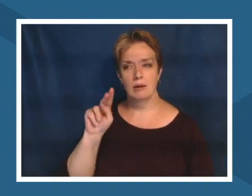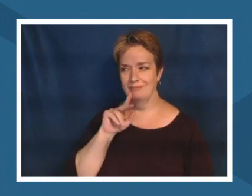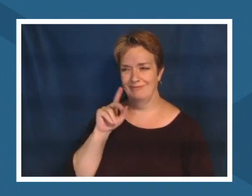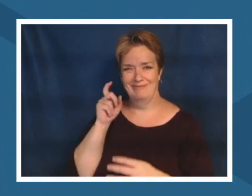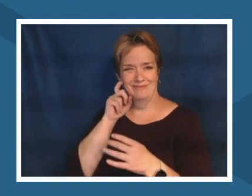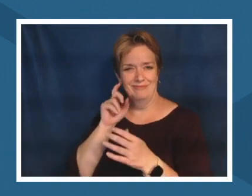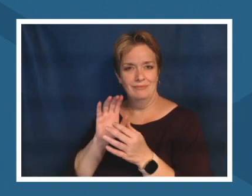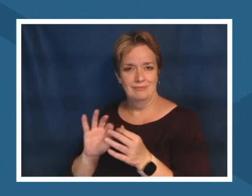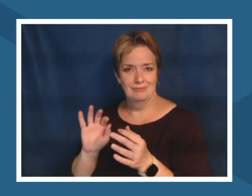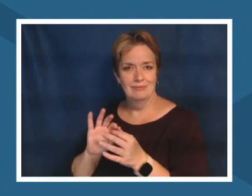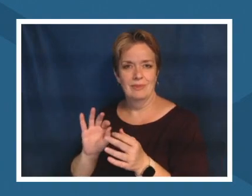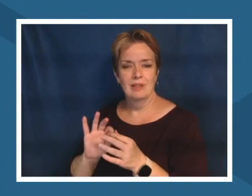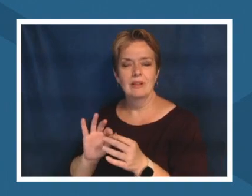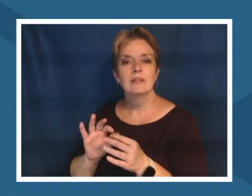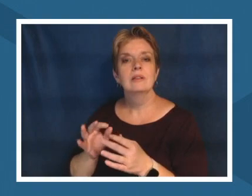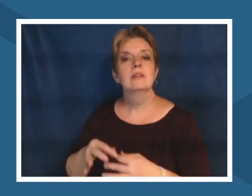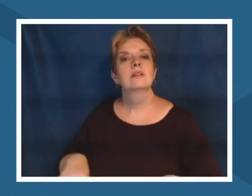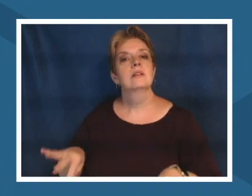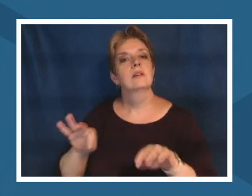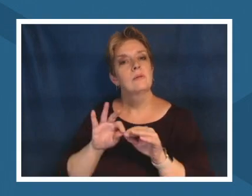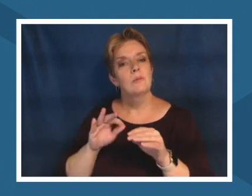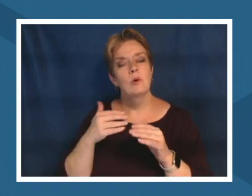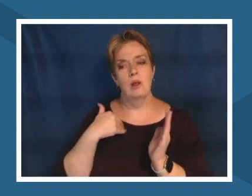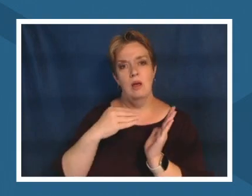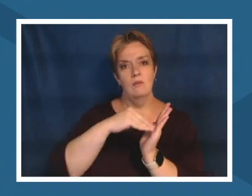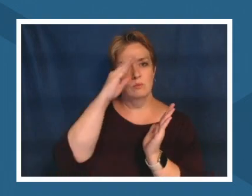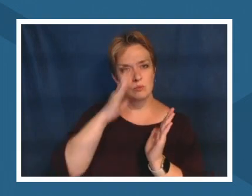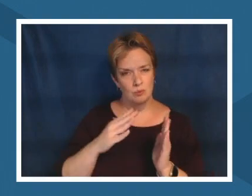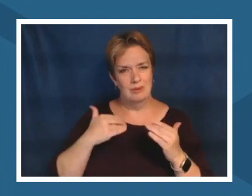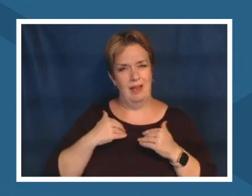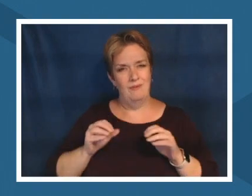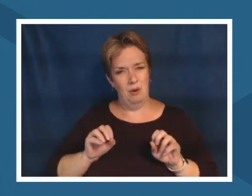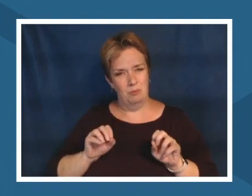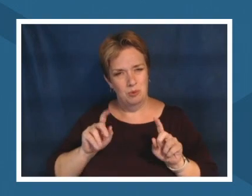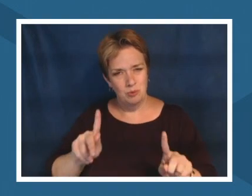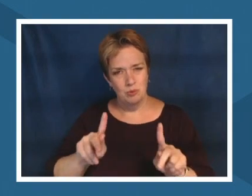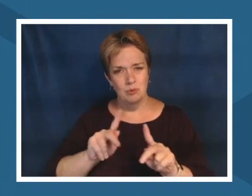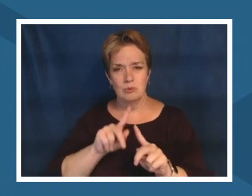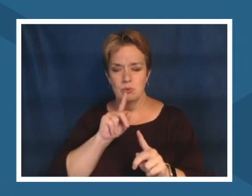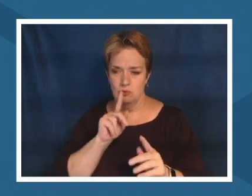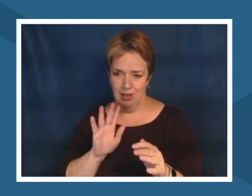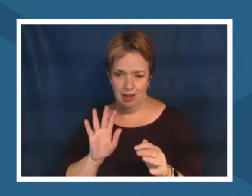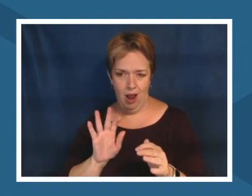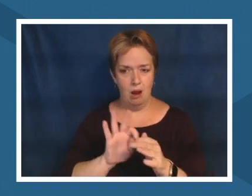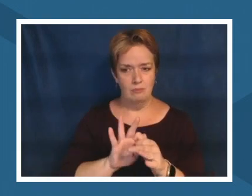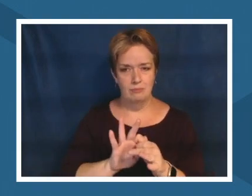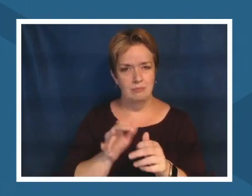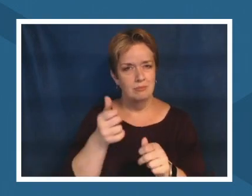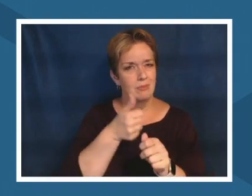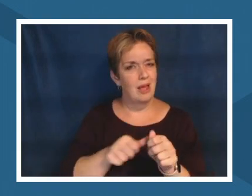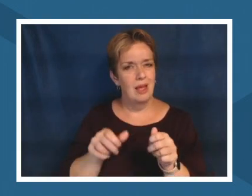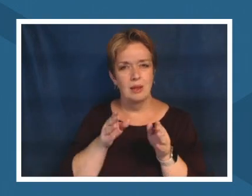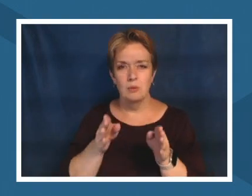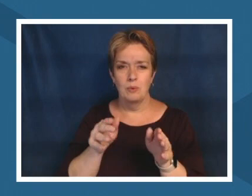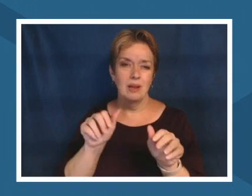to connect in any way possible um because